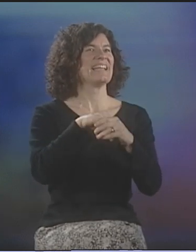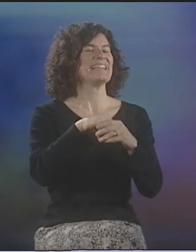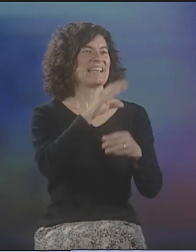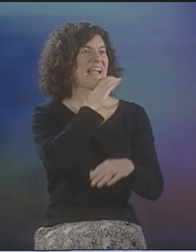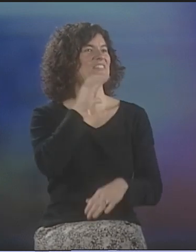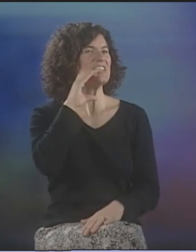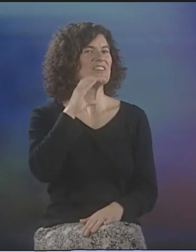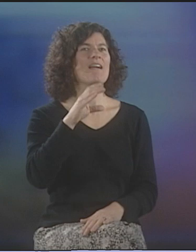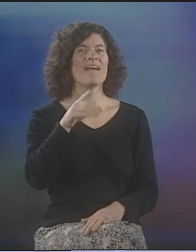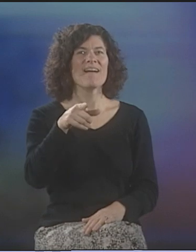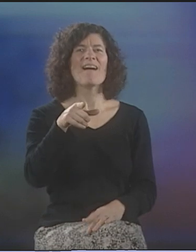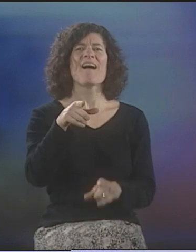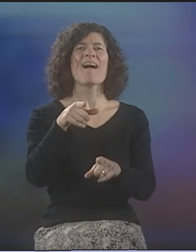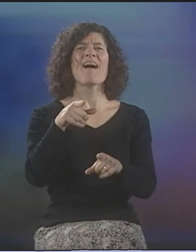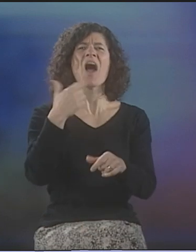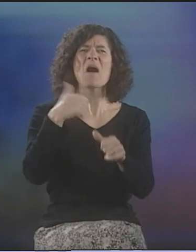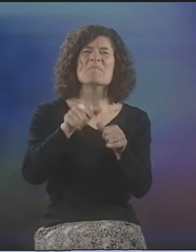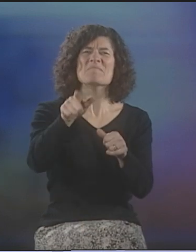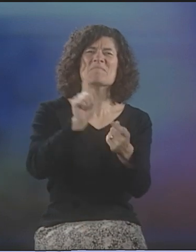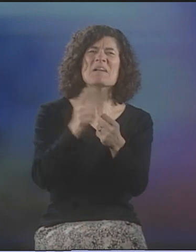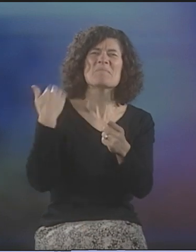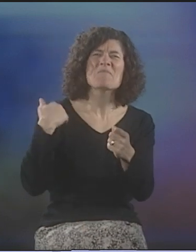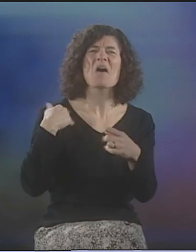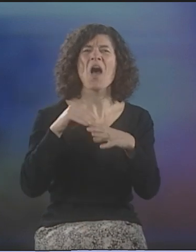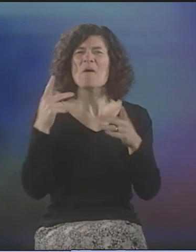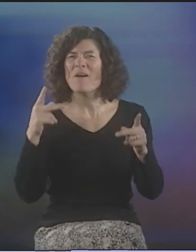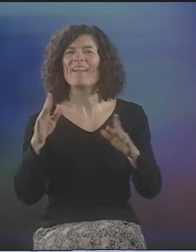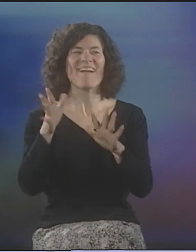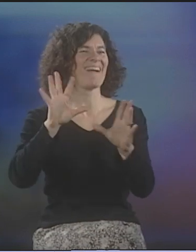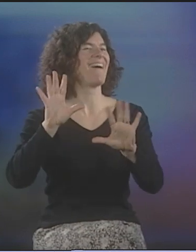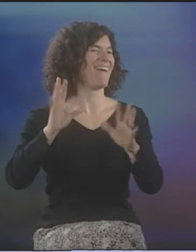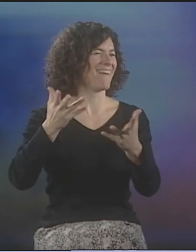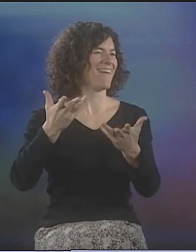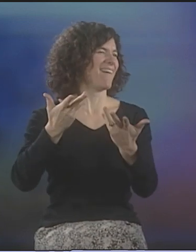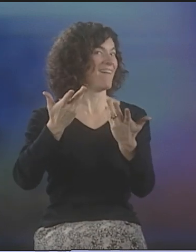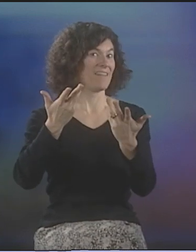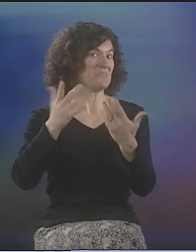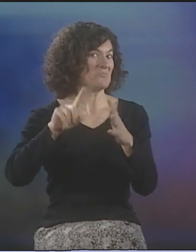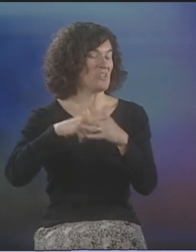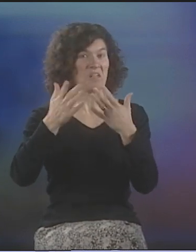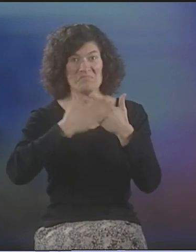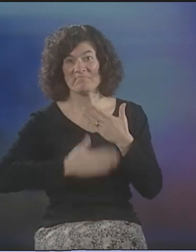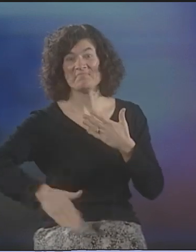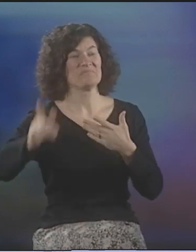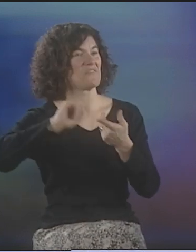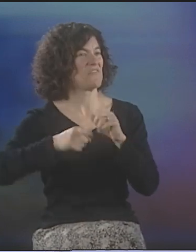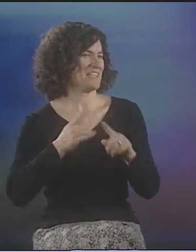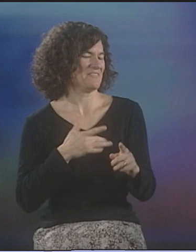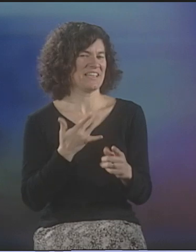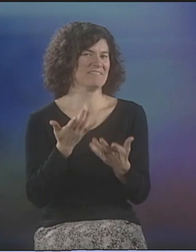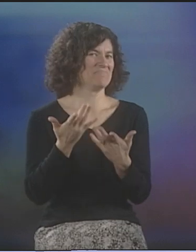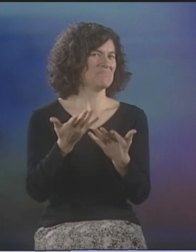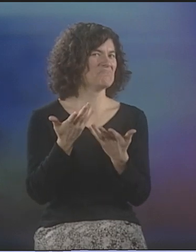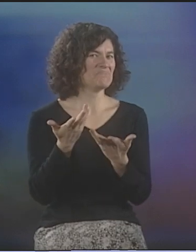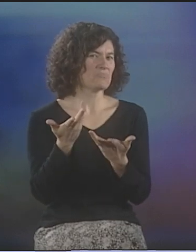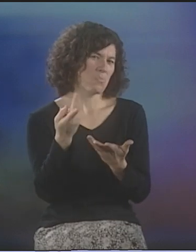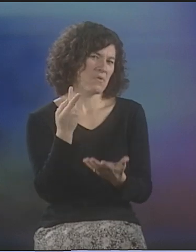SO, I WOULD SEE HER IN THE CAFETERIA. ONE TIME, I SAID, "HEY, I THINK I MET YOU BEFORE AT THAT PARTY," AND THEN FROM THEN ON, WE WERE FRIENDS.